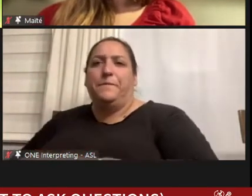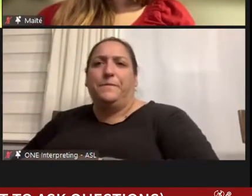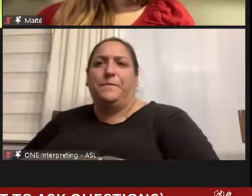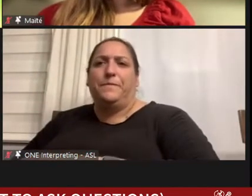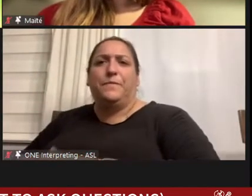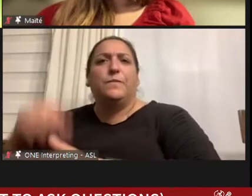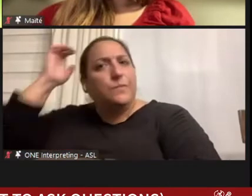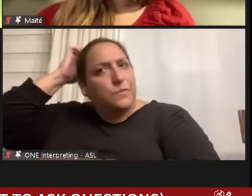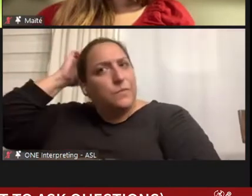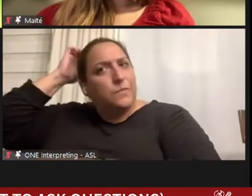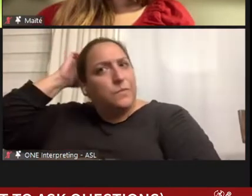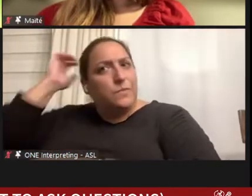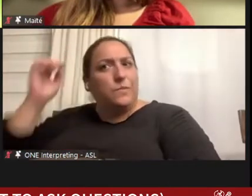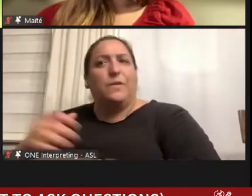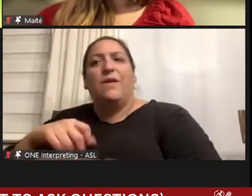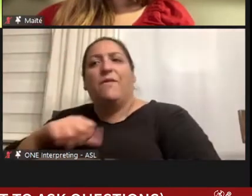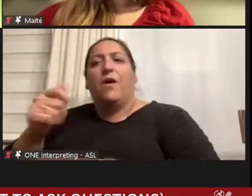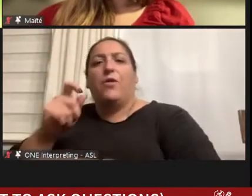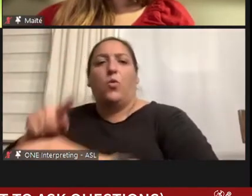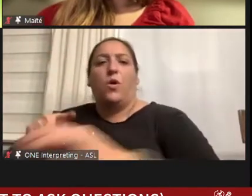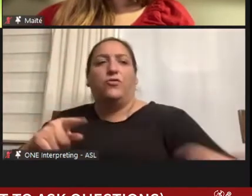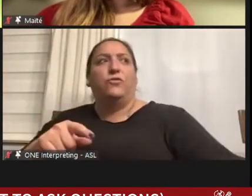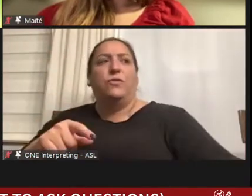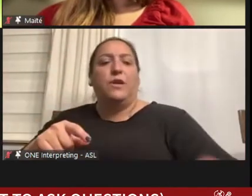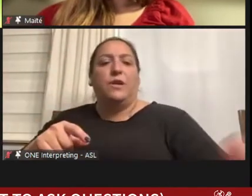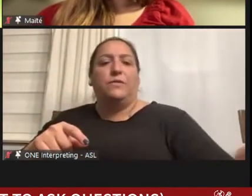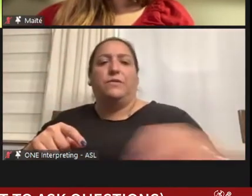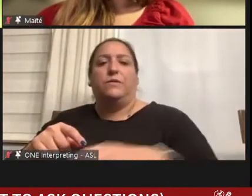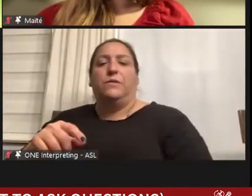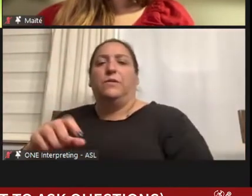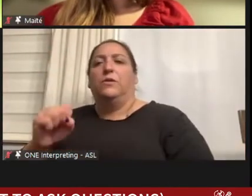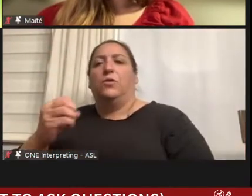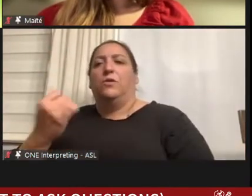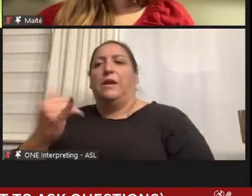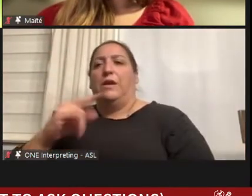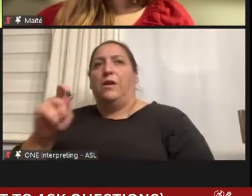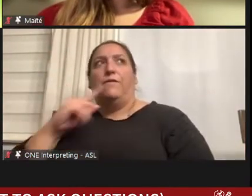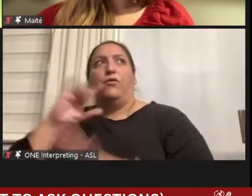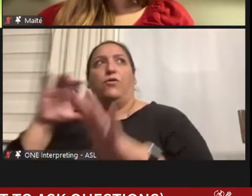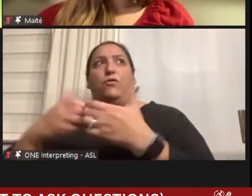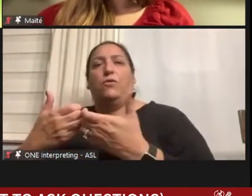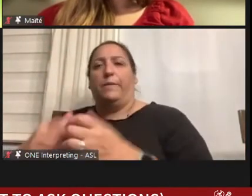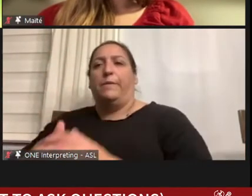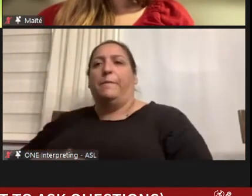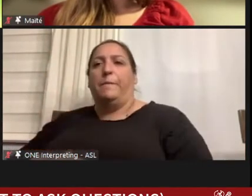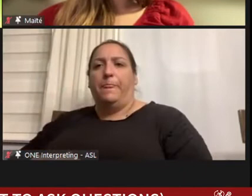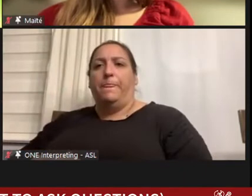You have another question for the group and the question is are you sure that